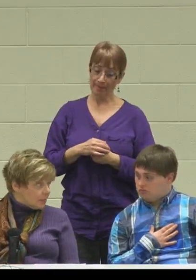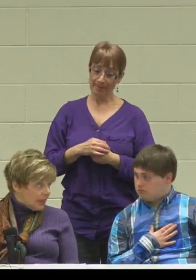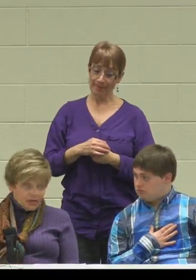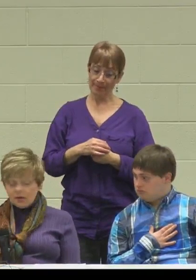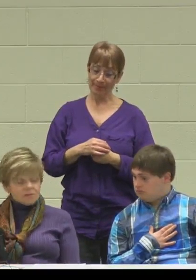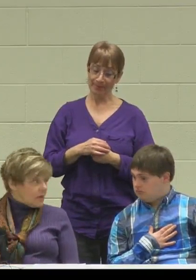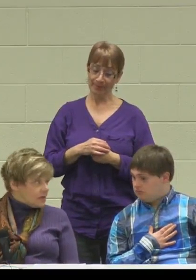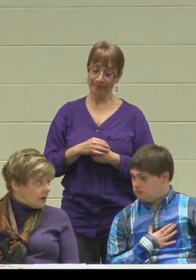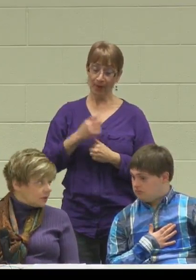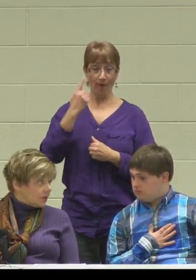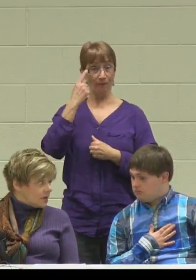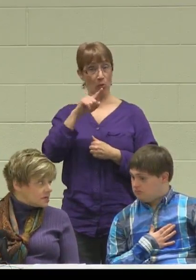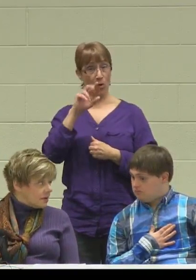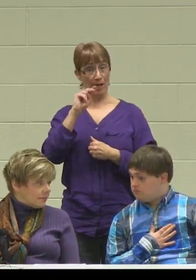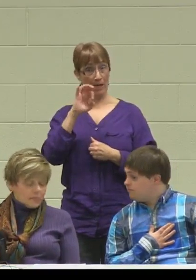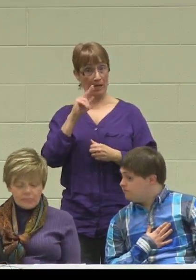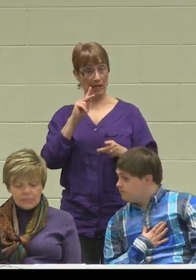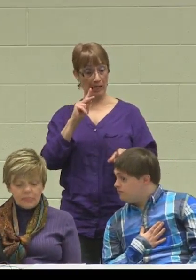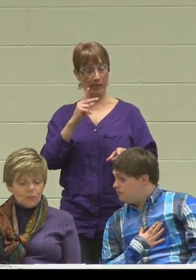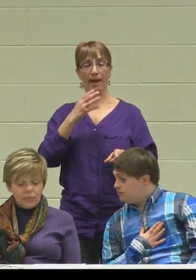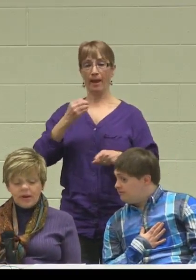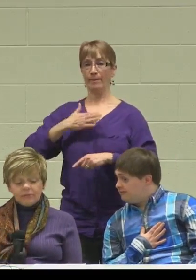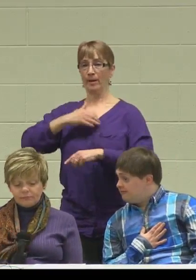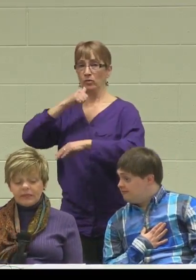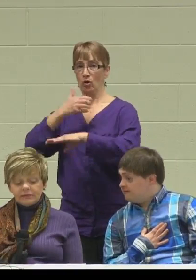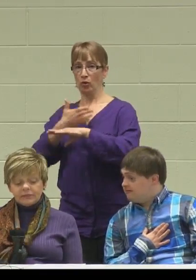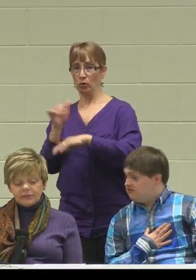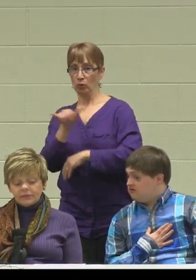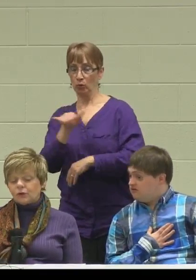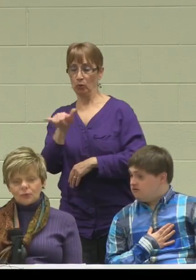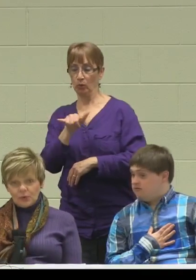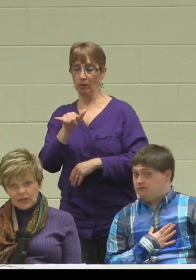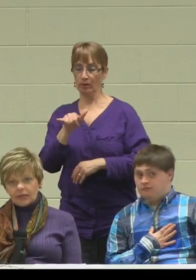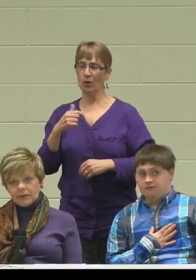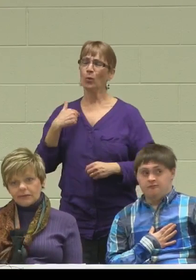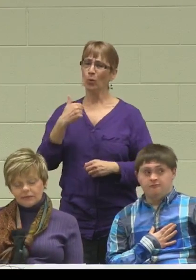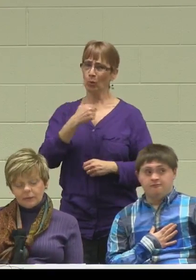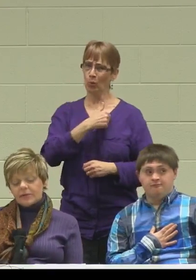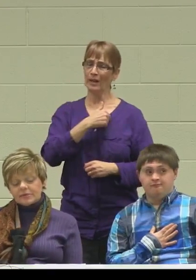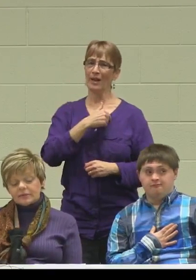and also in my daughter's case, we have benefited greatly from the services